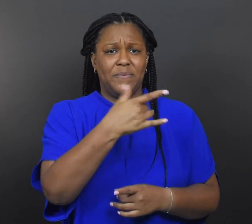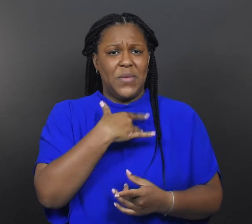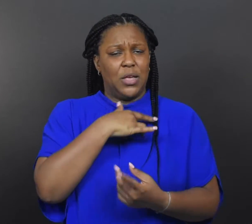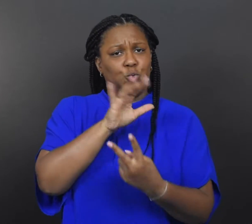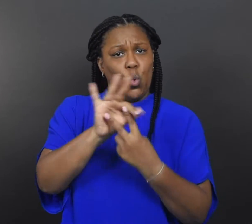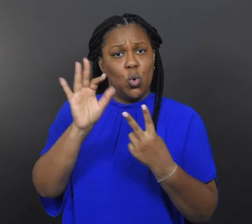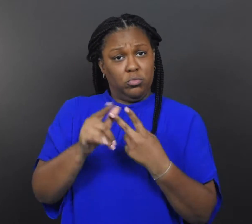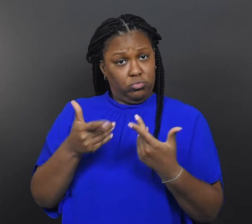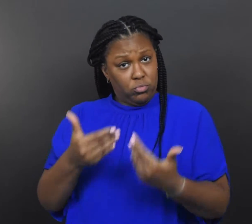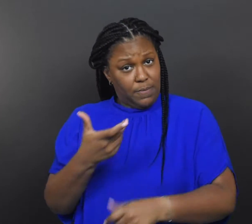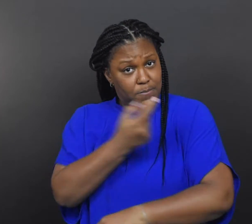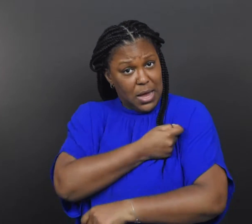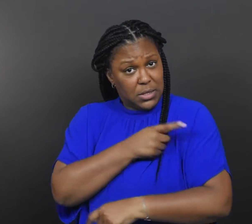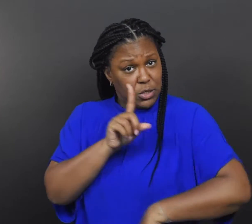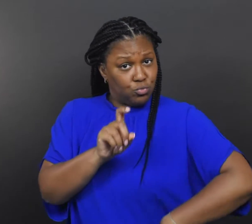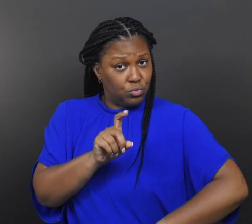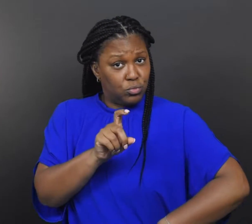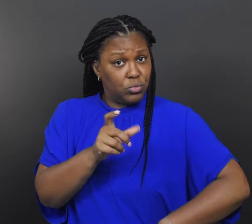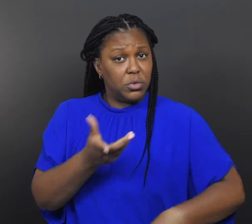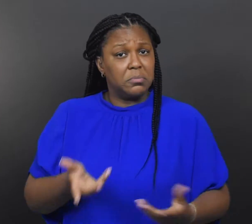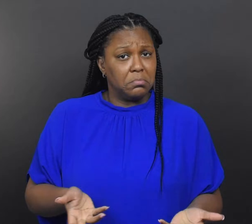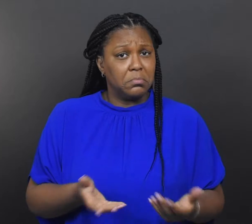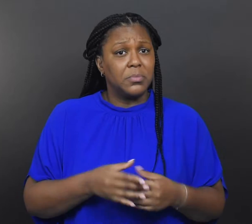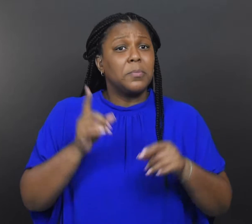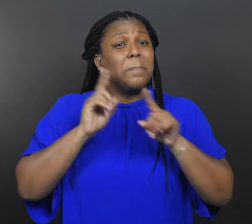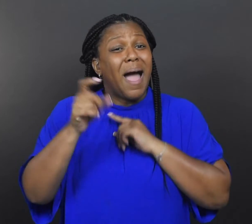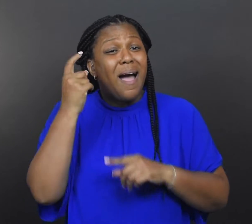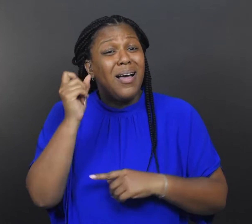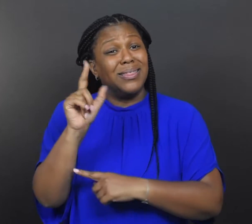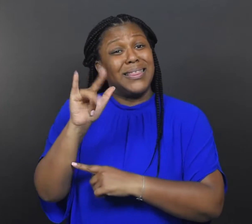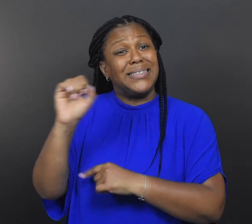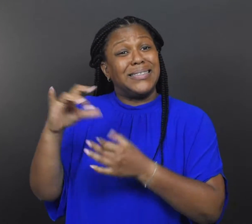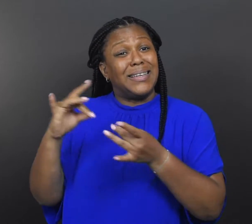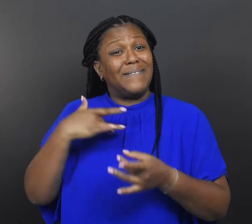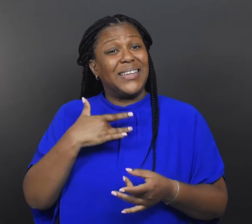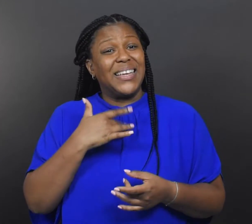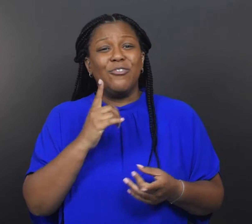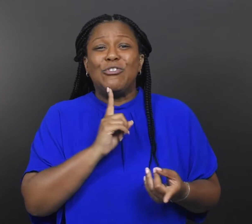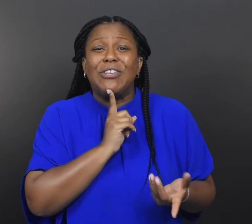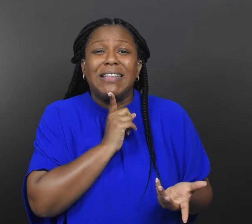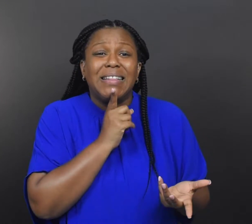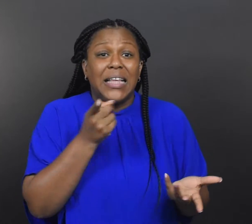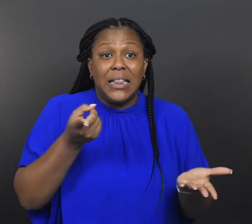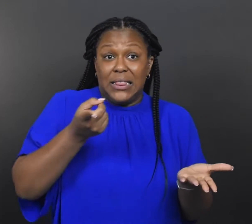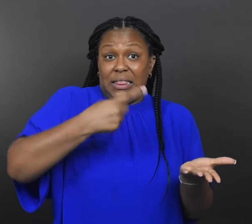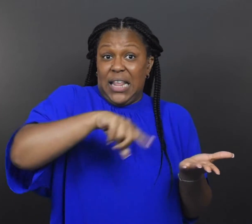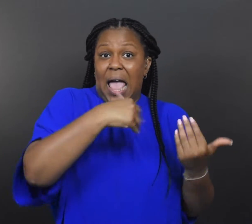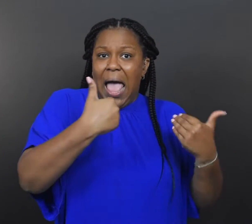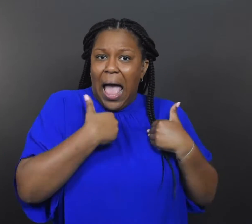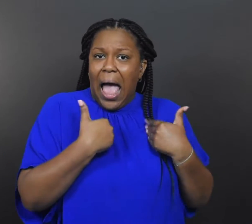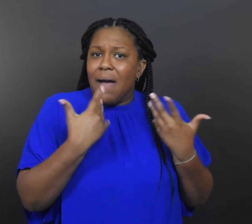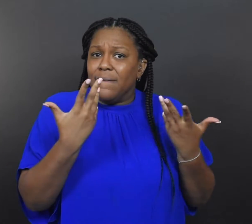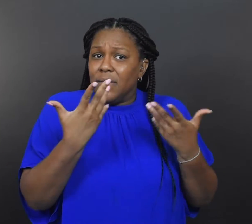choice to get vaccinated,” Lis says, “but have they even gotten your information about